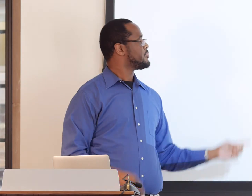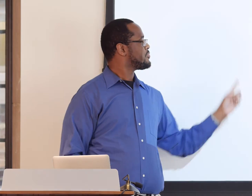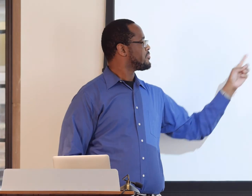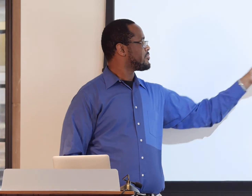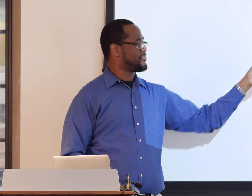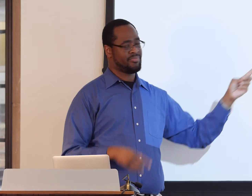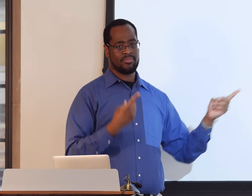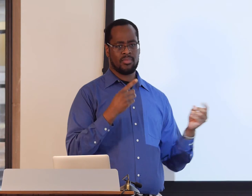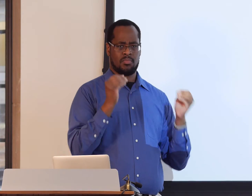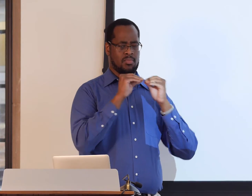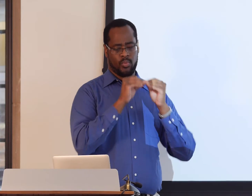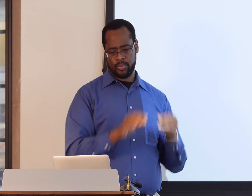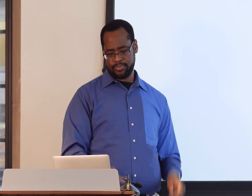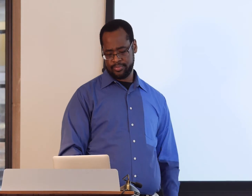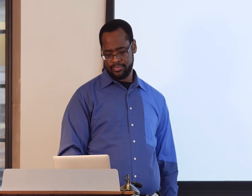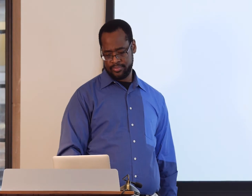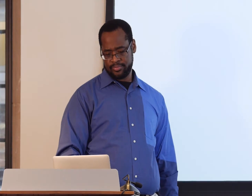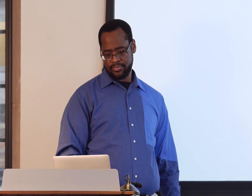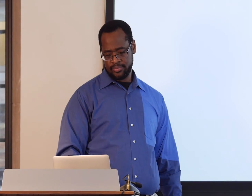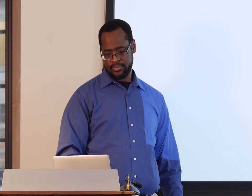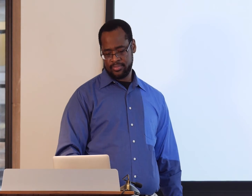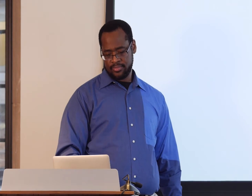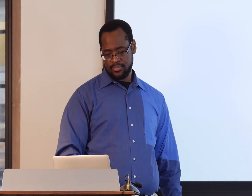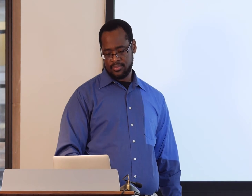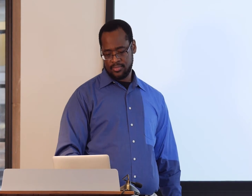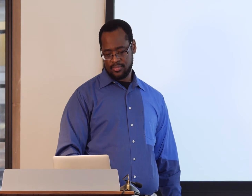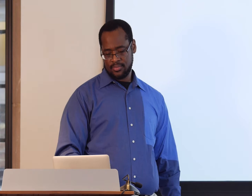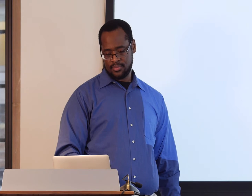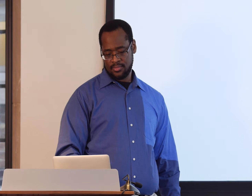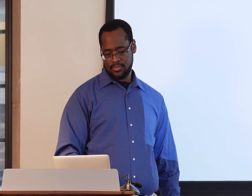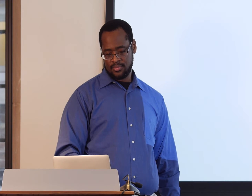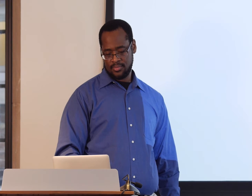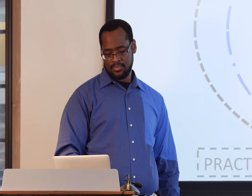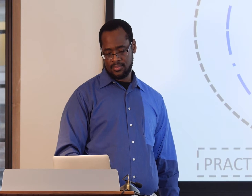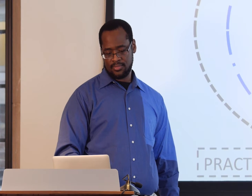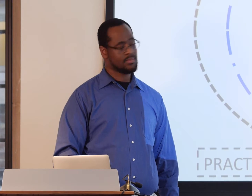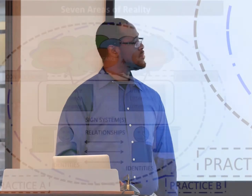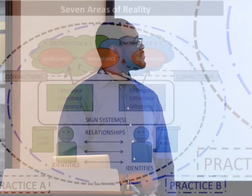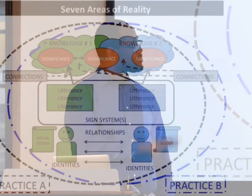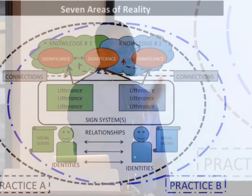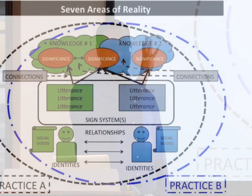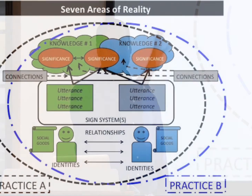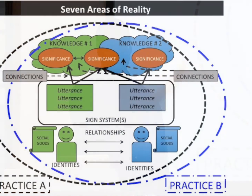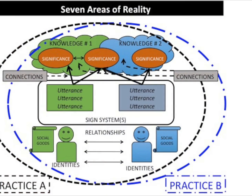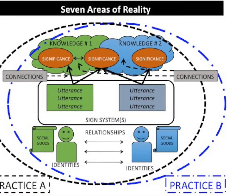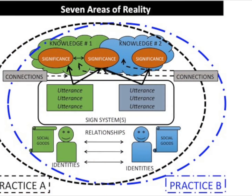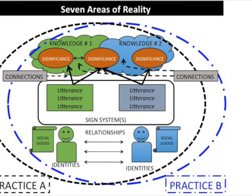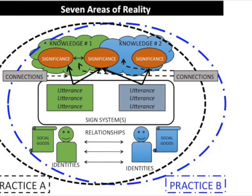So again, we're not just going to focus specifically on language. There's more to interactions than that,